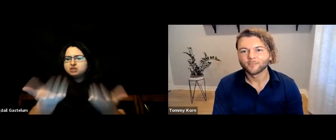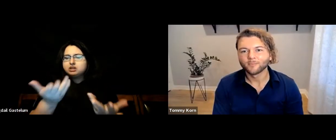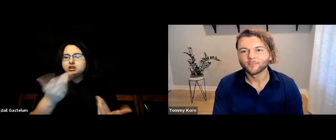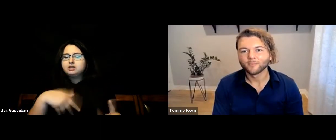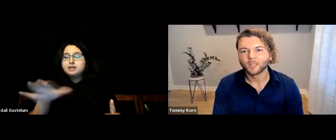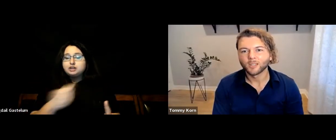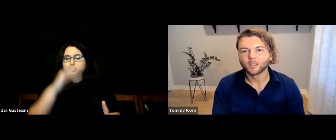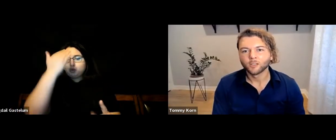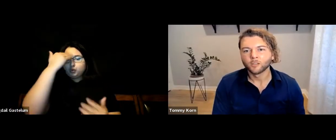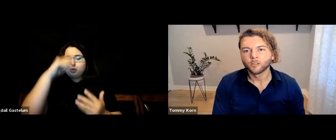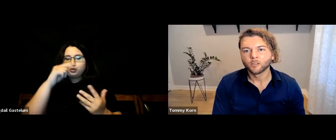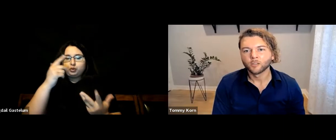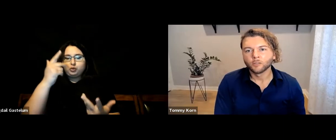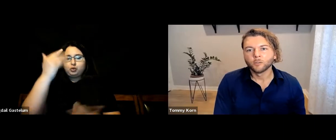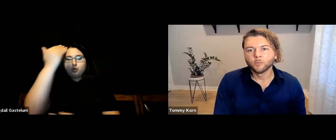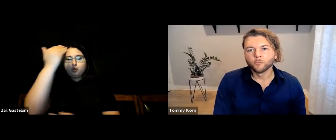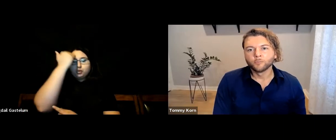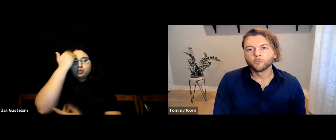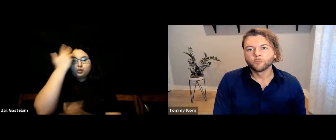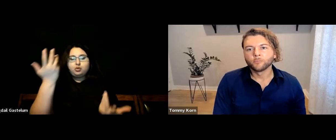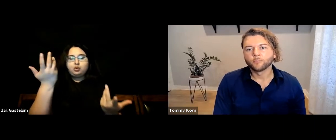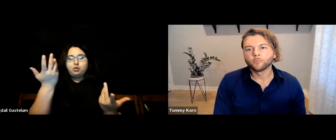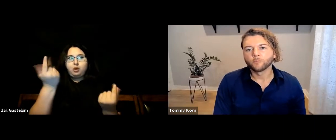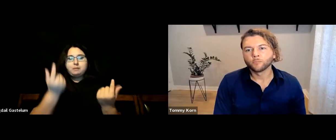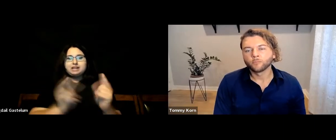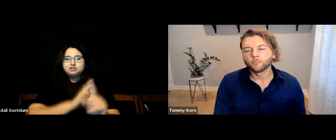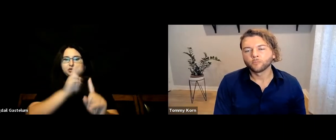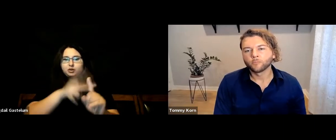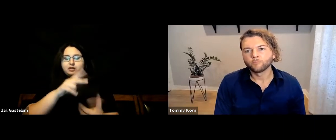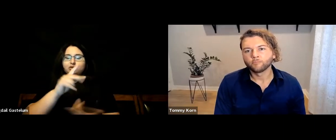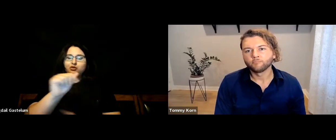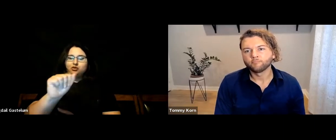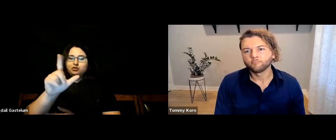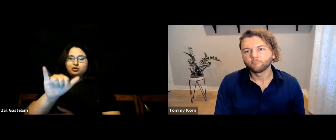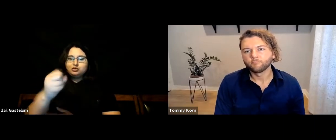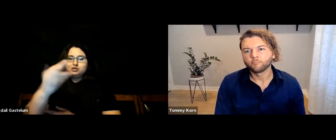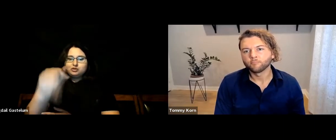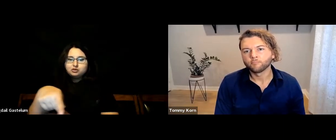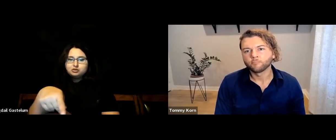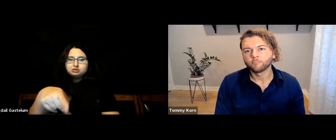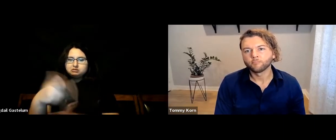what do you suggest is important to know about and apply in their allyship?